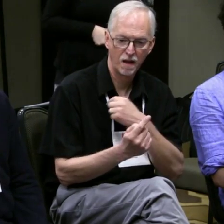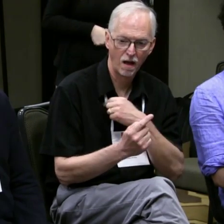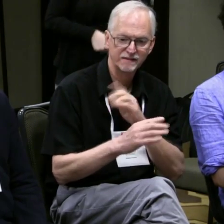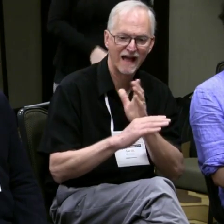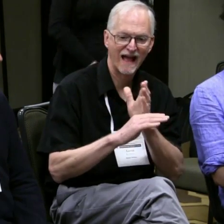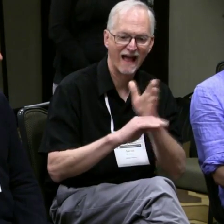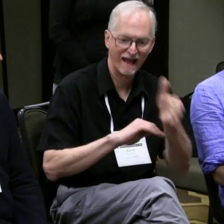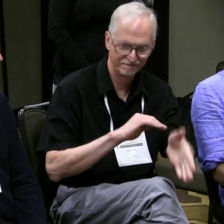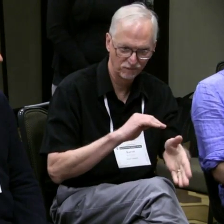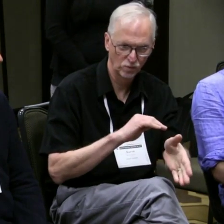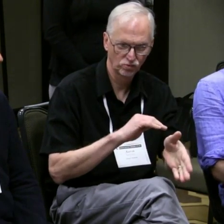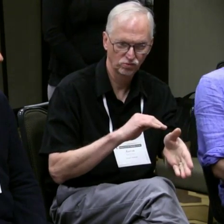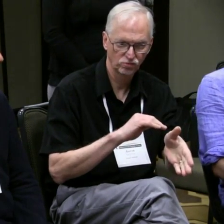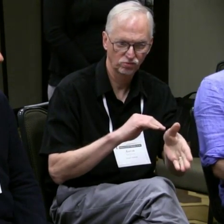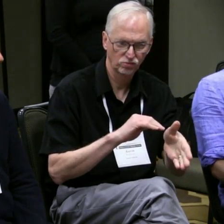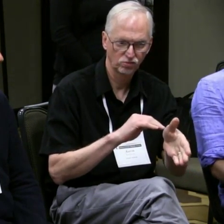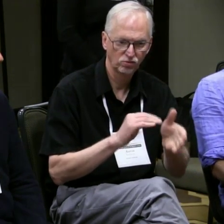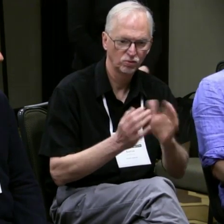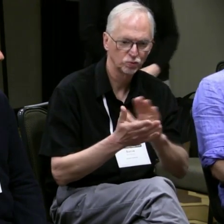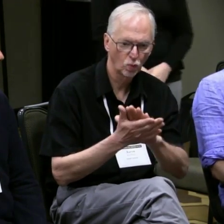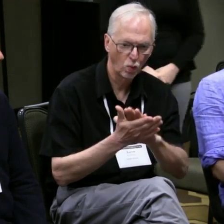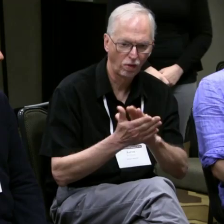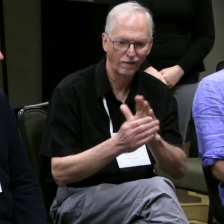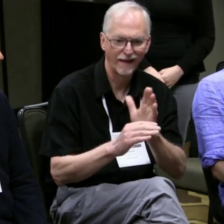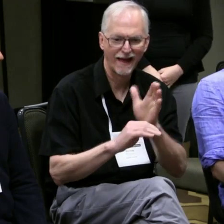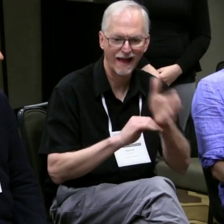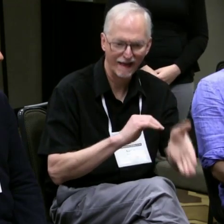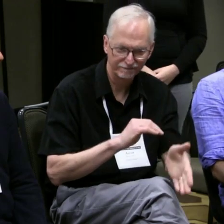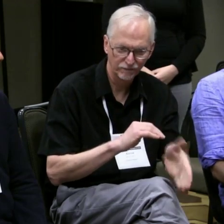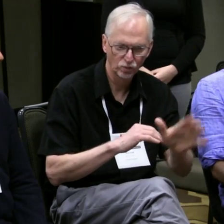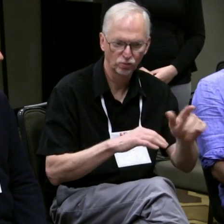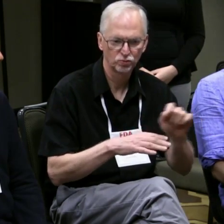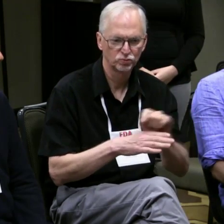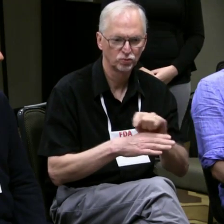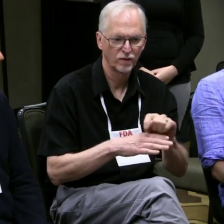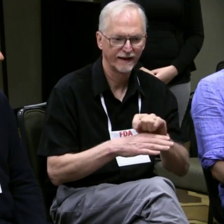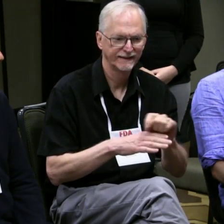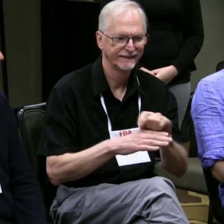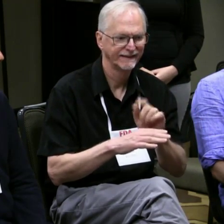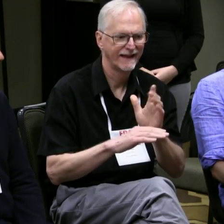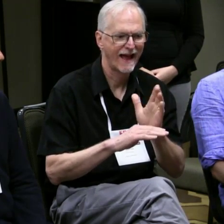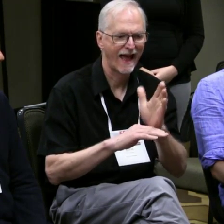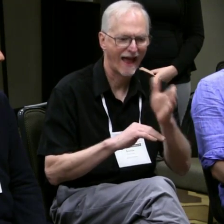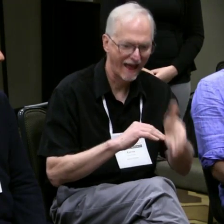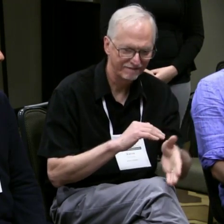people who are meeting after school, after training,